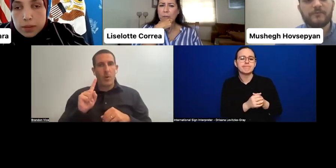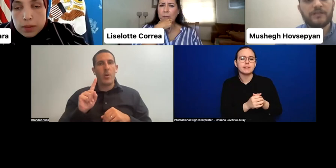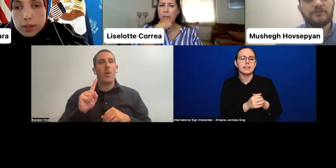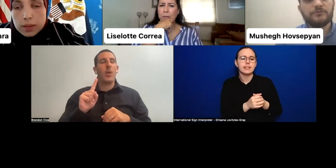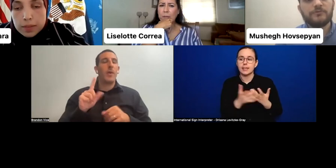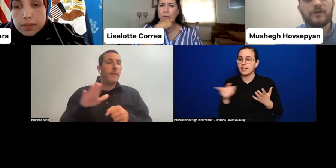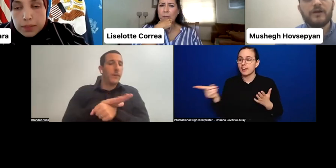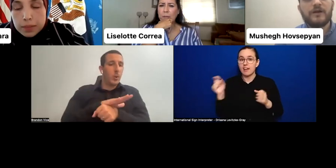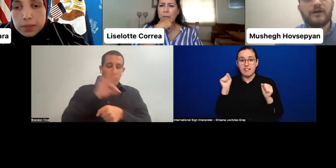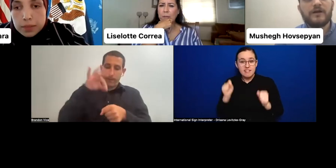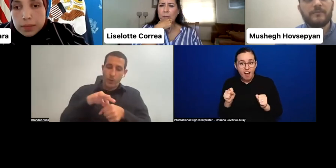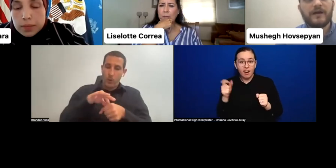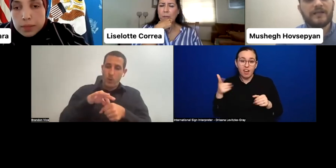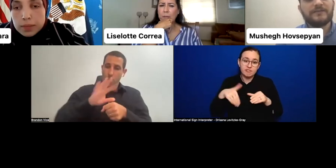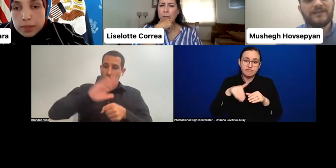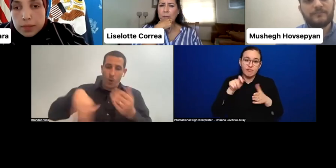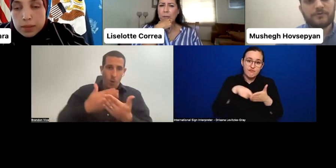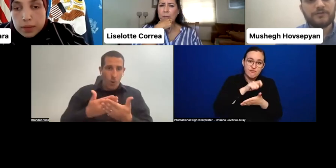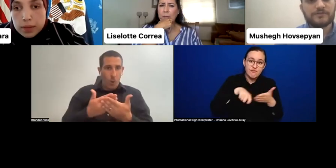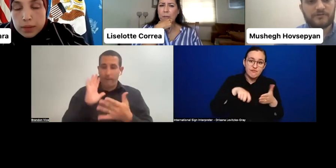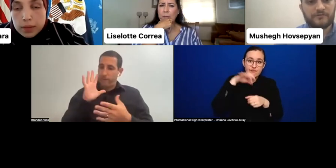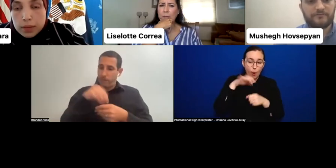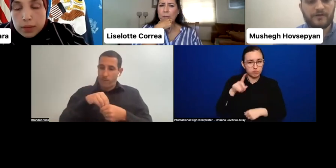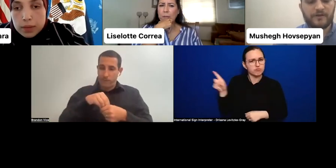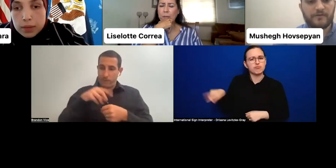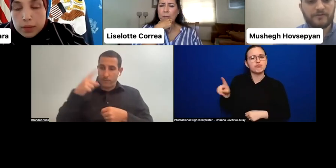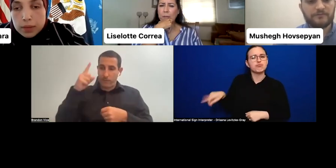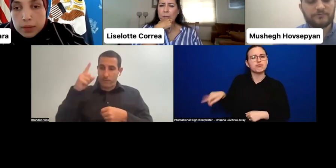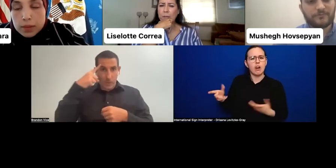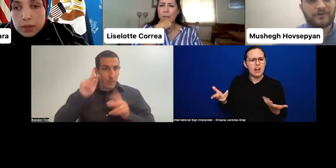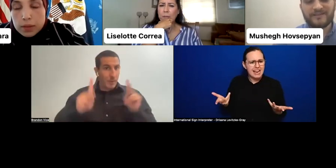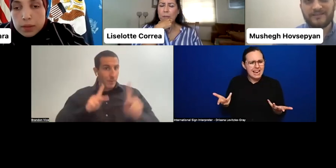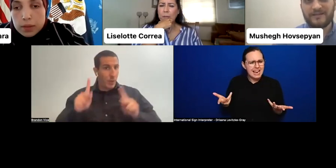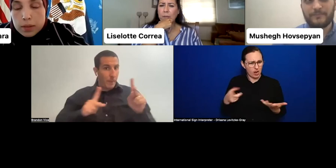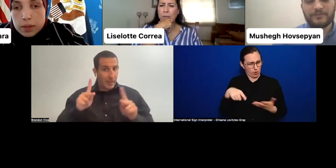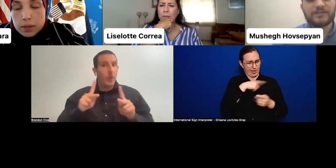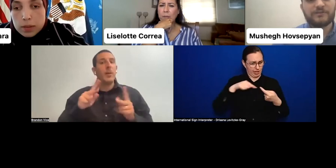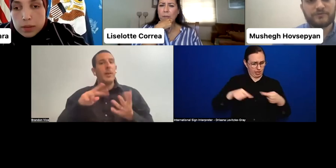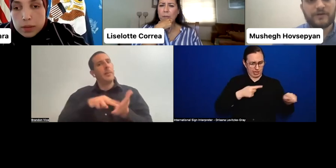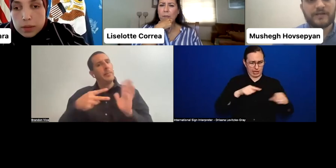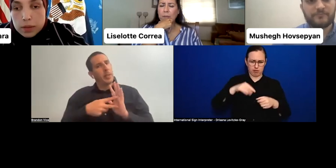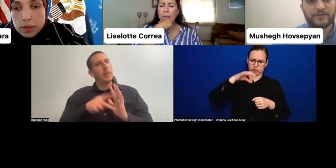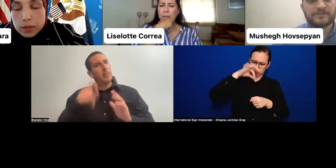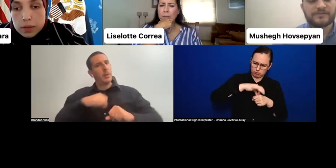we need to highlight the importance of the protection of the rights of persons